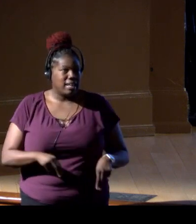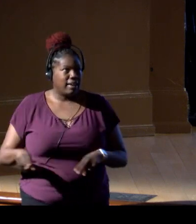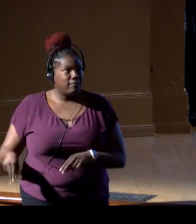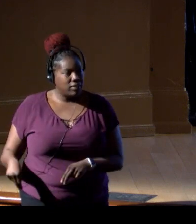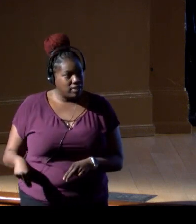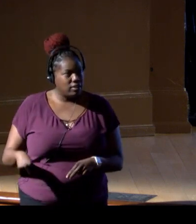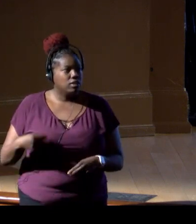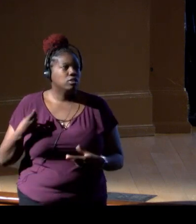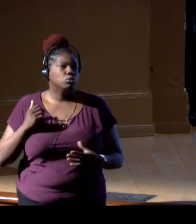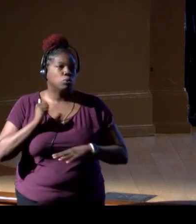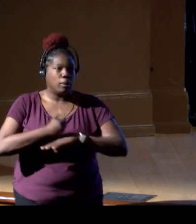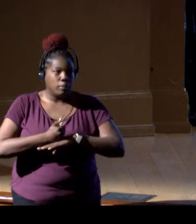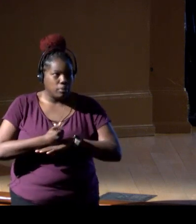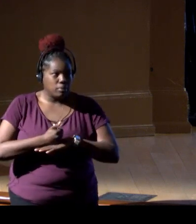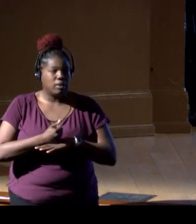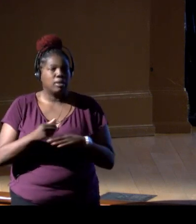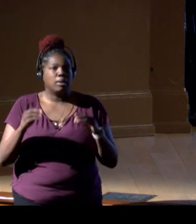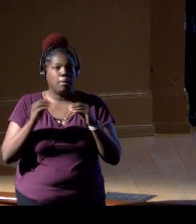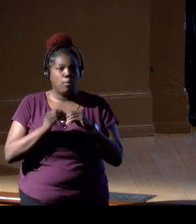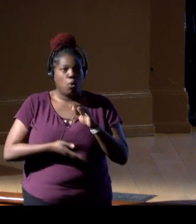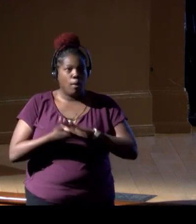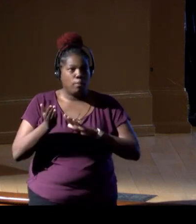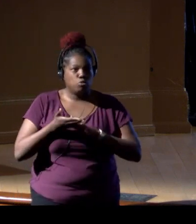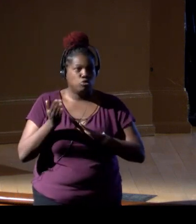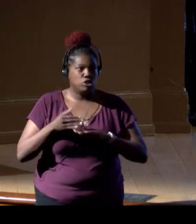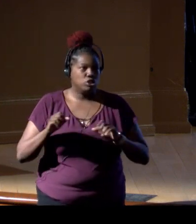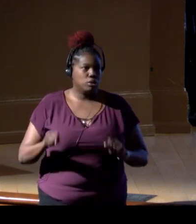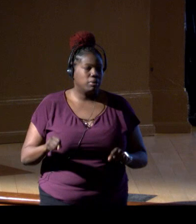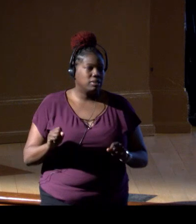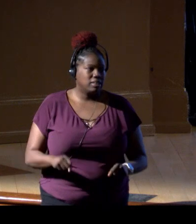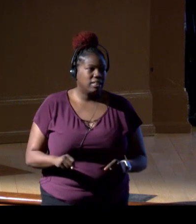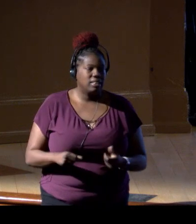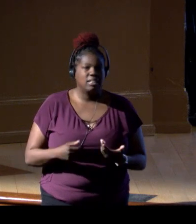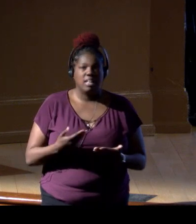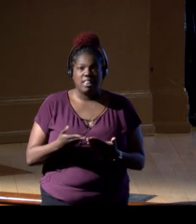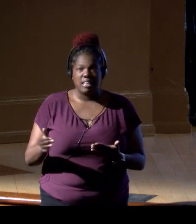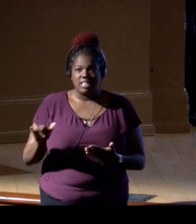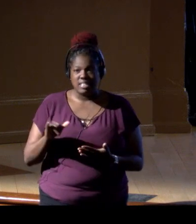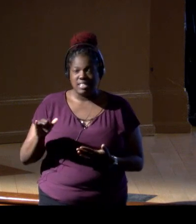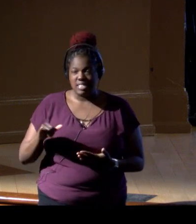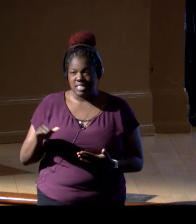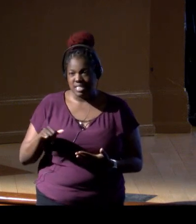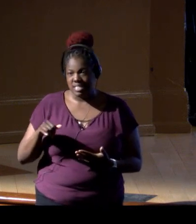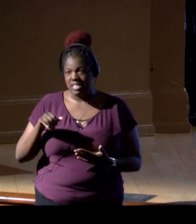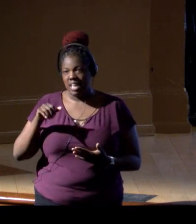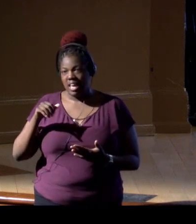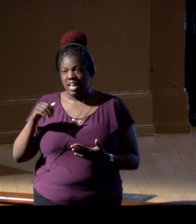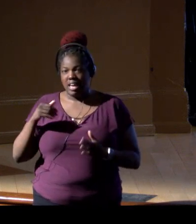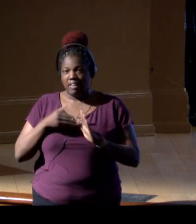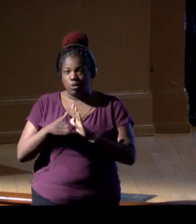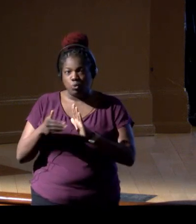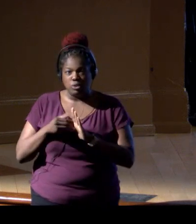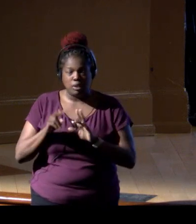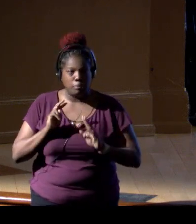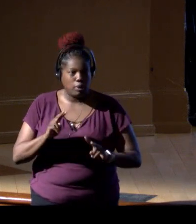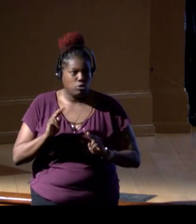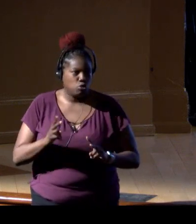to be implemented in a more operational capacity, things like passive acoustic monitoring, visual observations, IR.